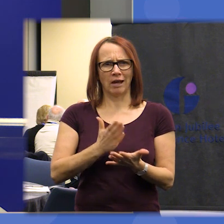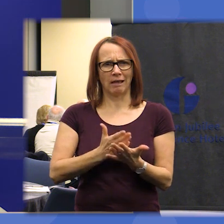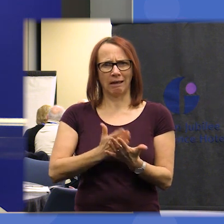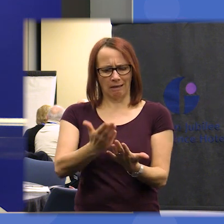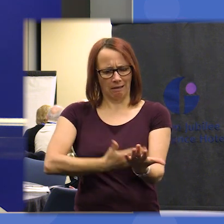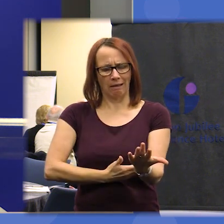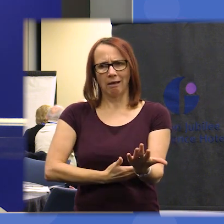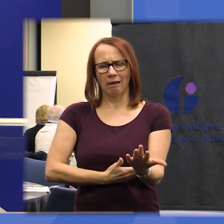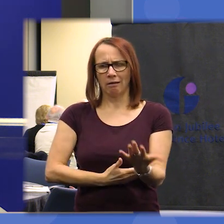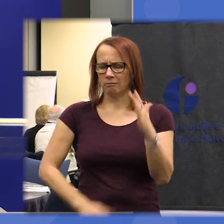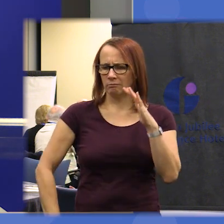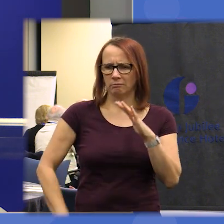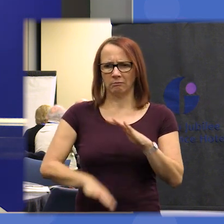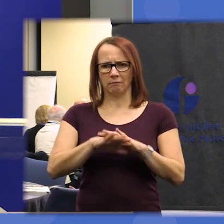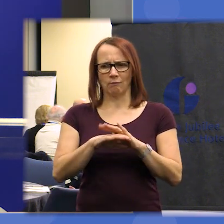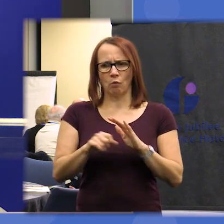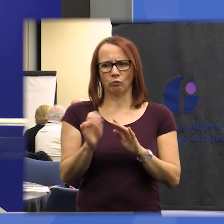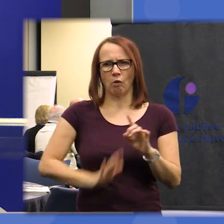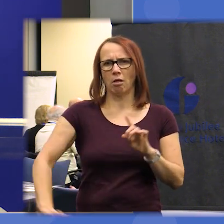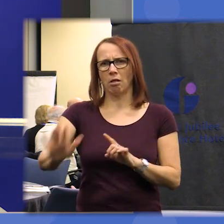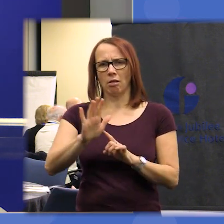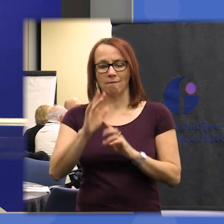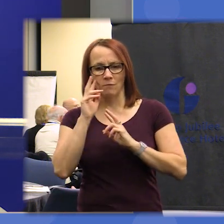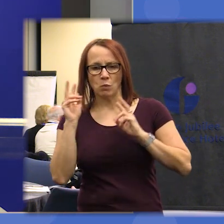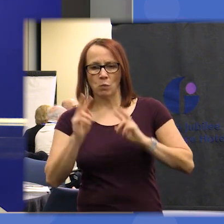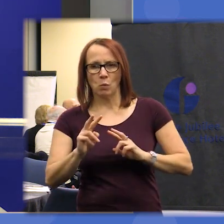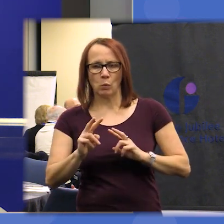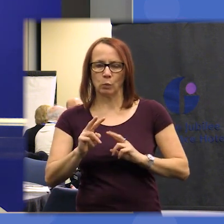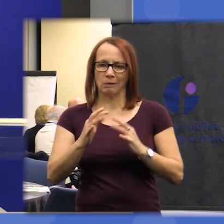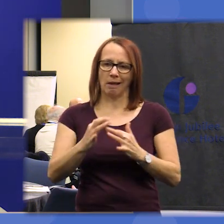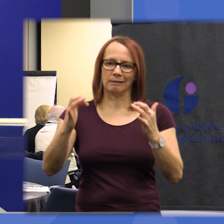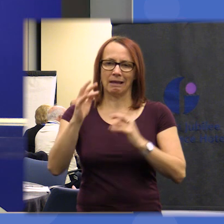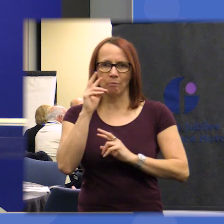diversity of views across the assembly although I'm still not quite sure if